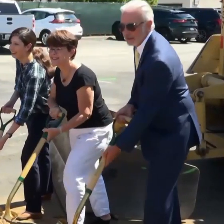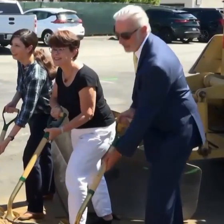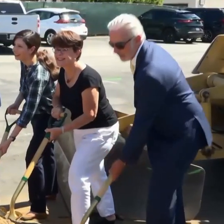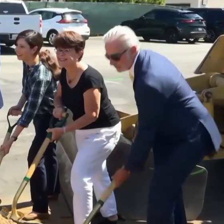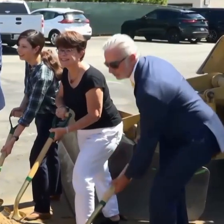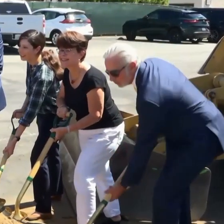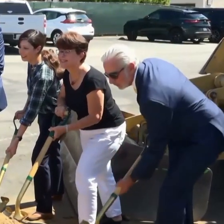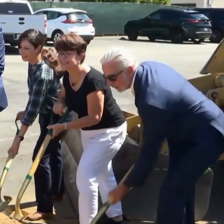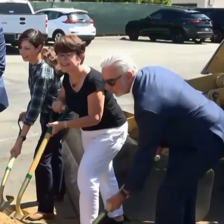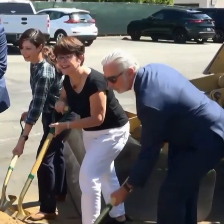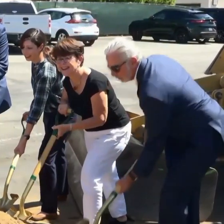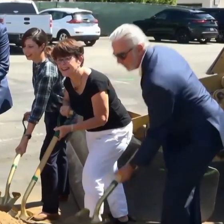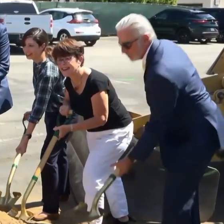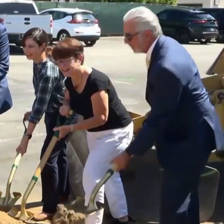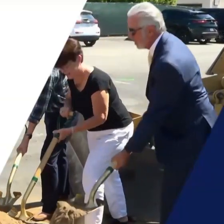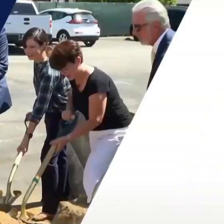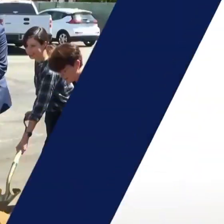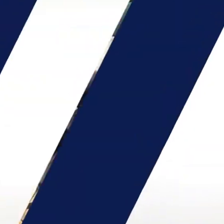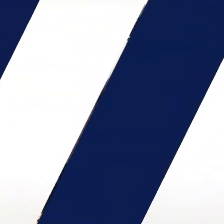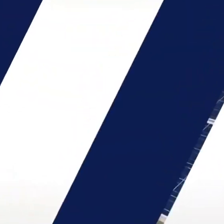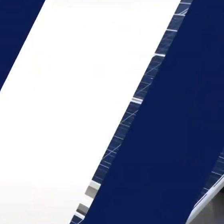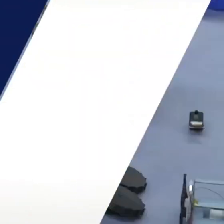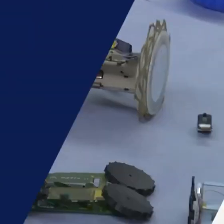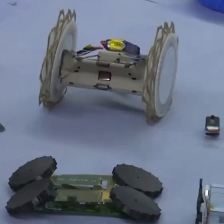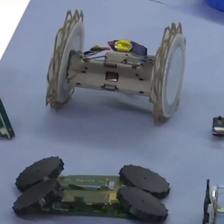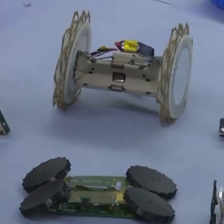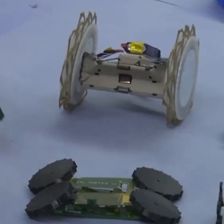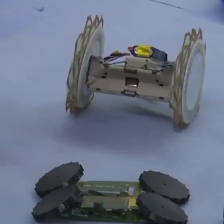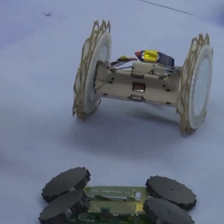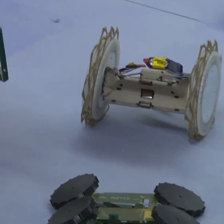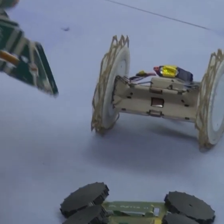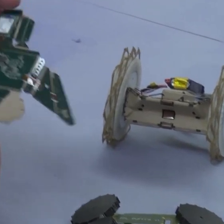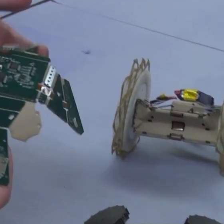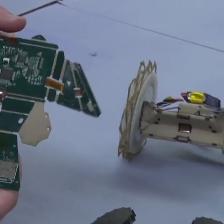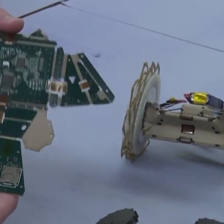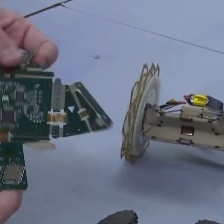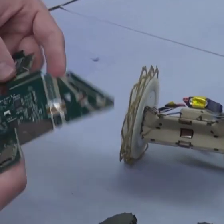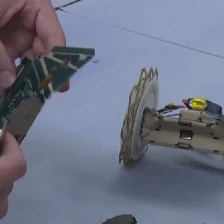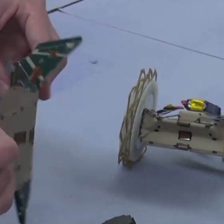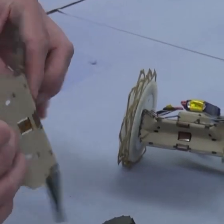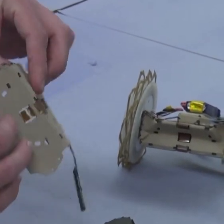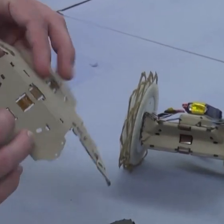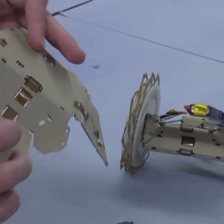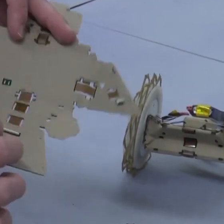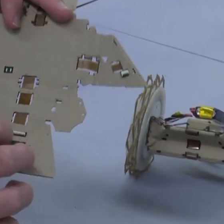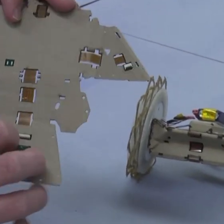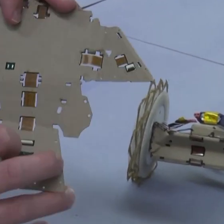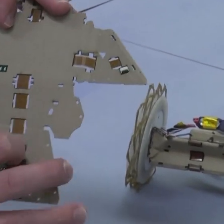playhouse district in july 2021 pasadena continues to be a world famous